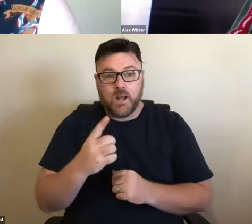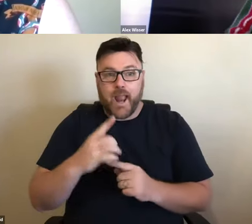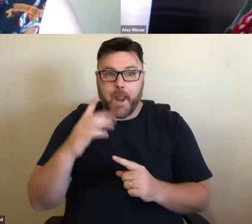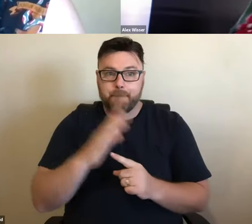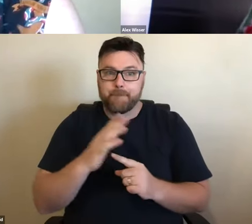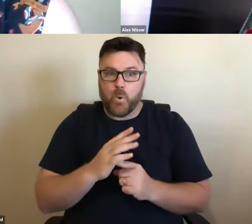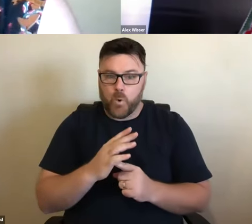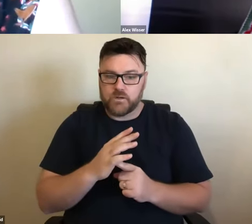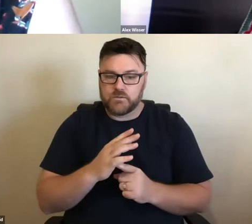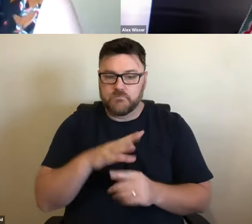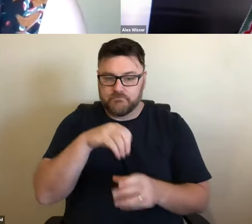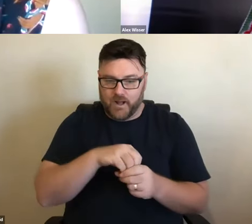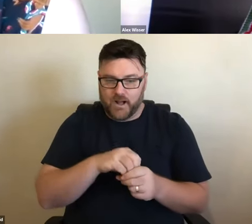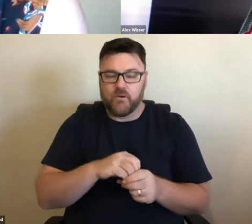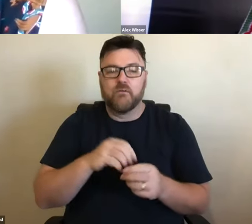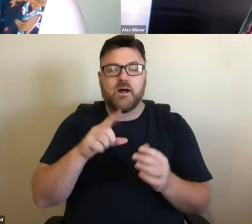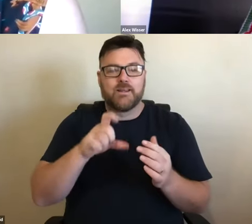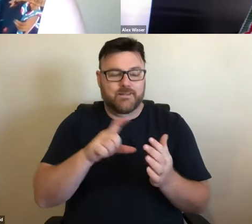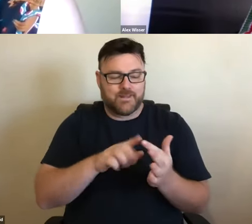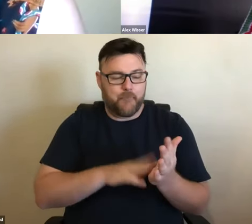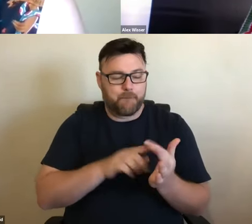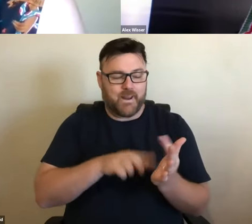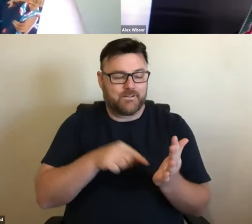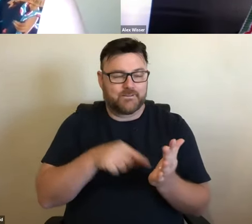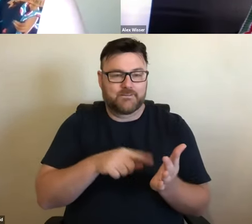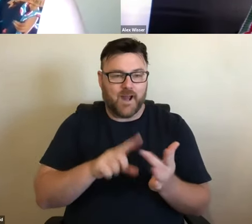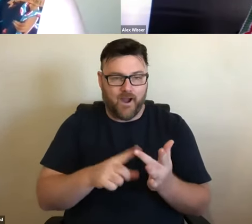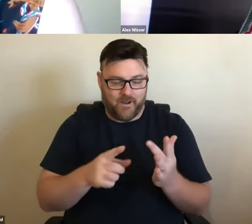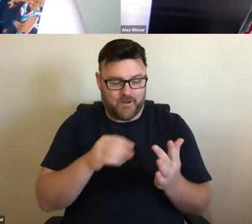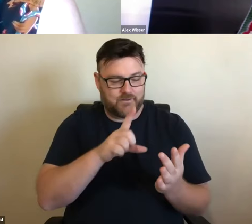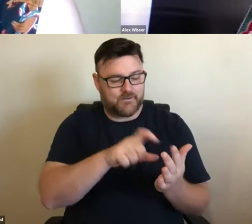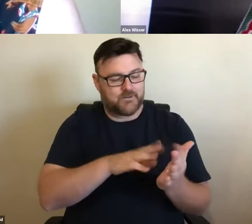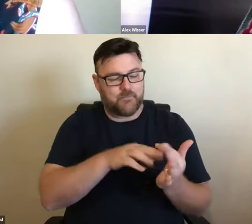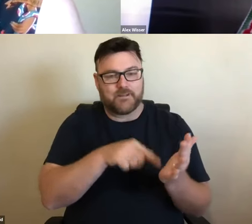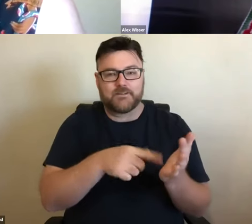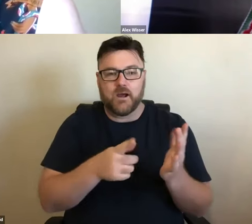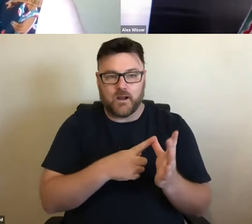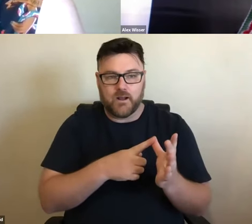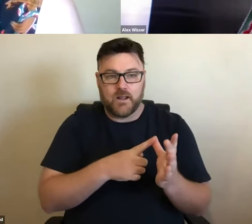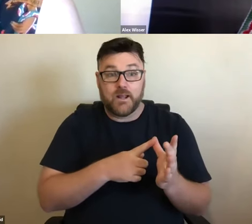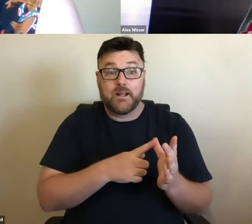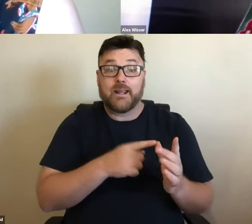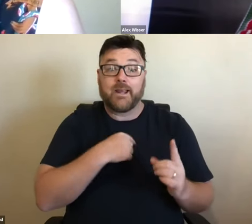important elements of Cementa is involving members of the community who aren't artists to take part in the production of art. For example,